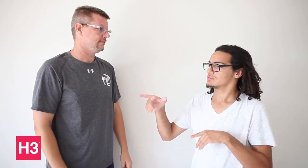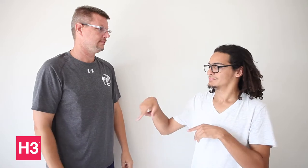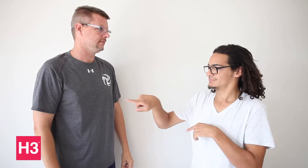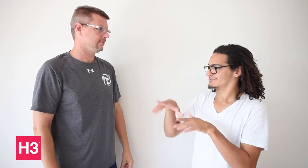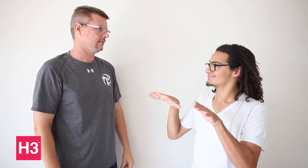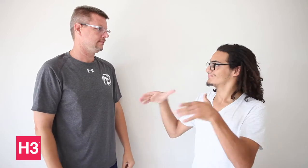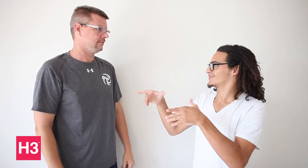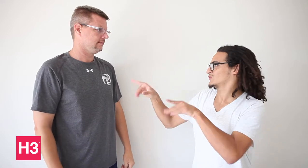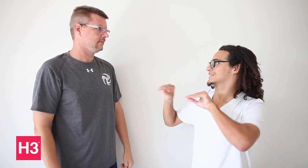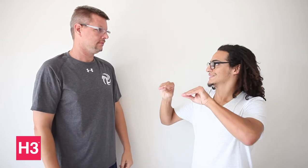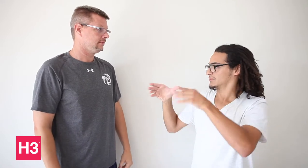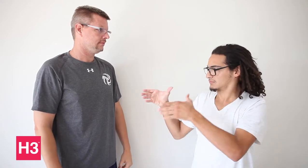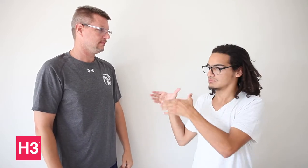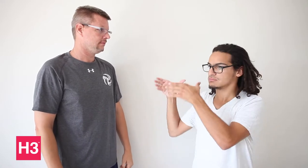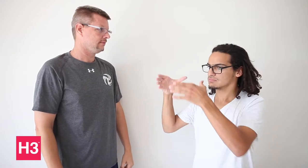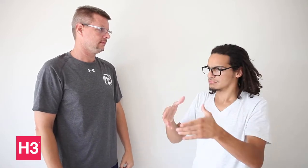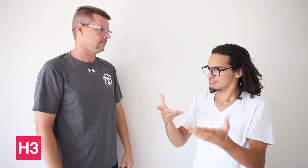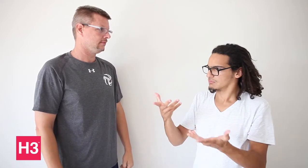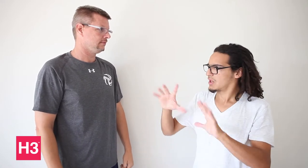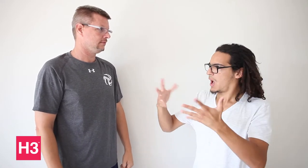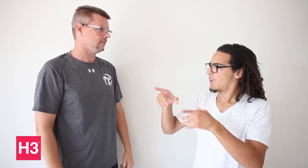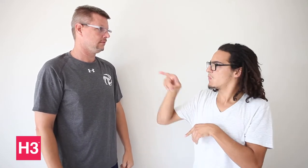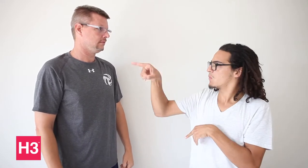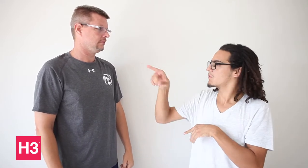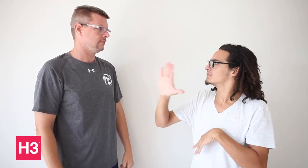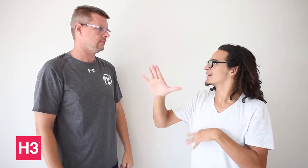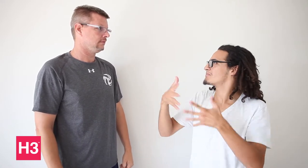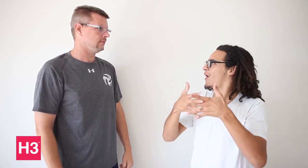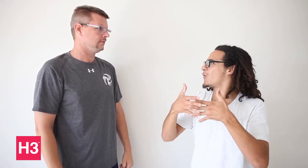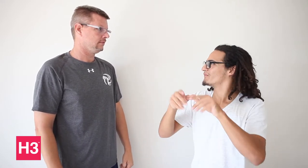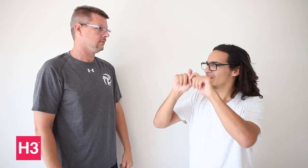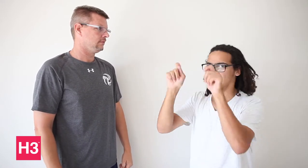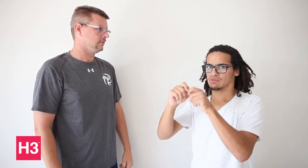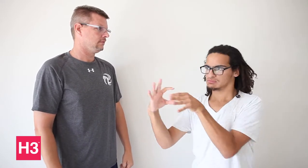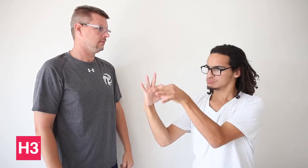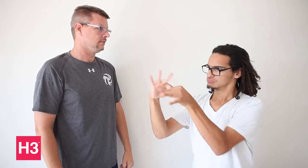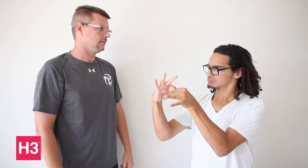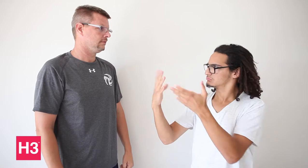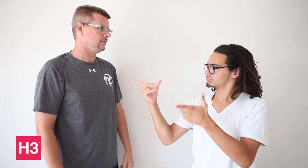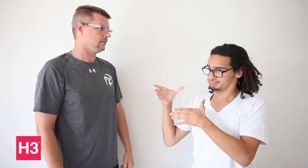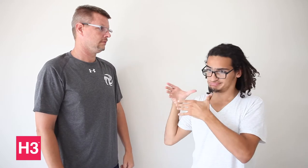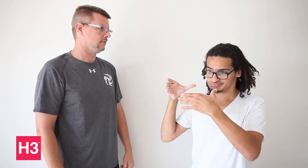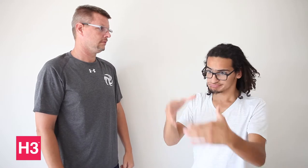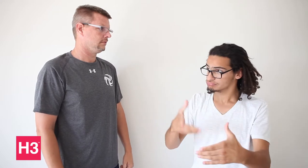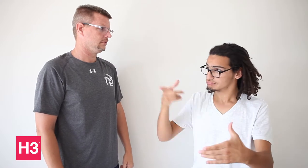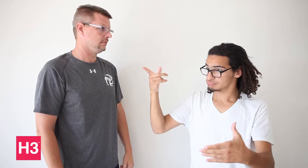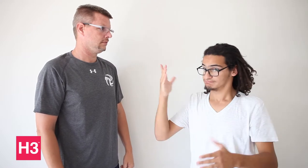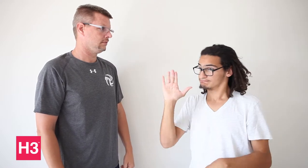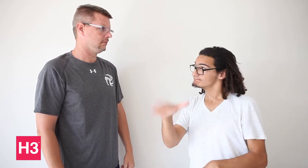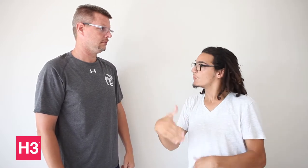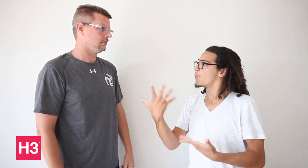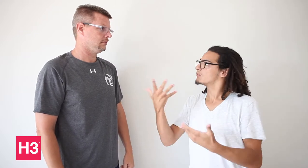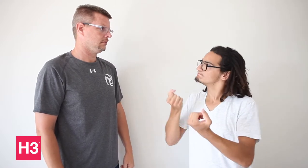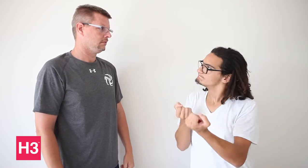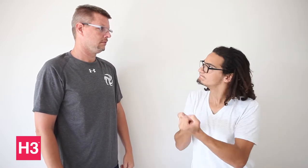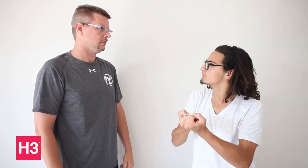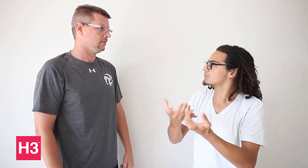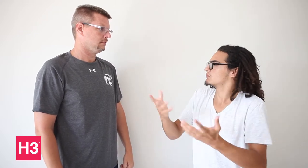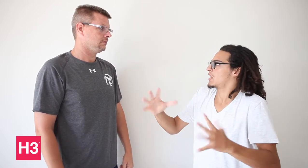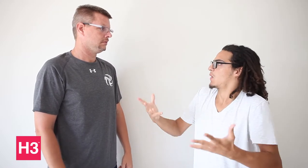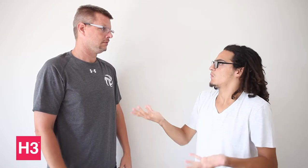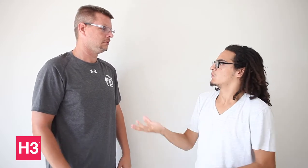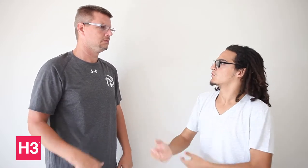How does USADSF support your team to attend Deaflympics?